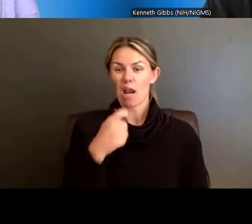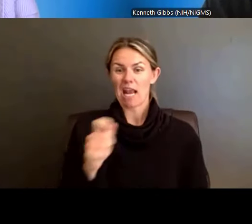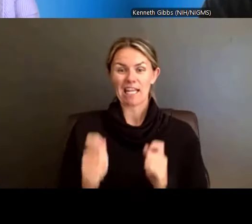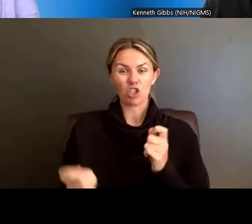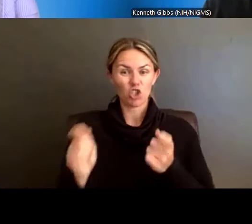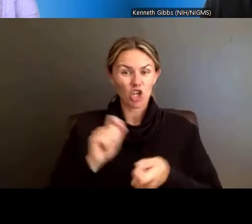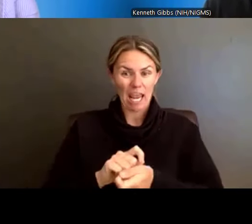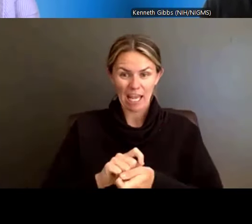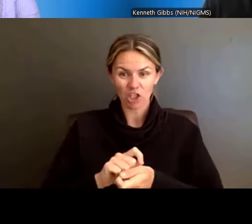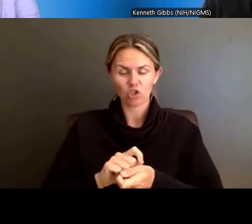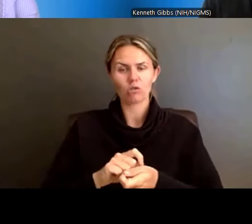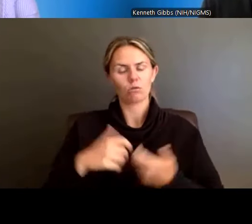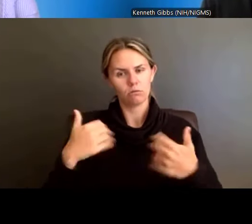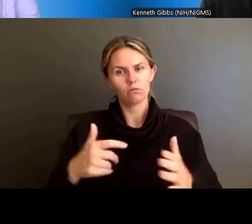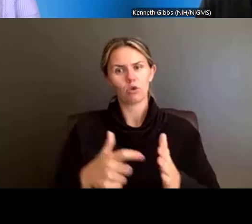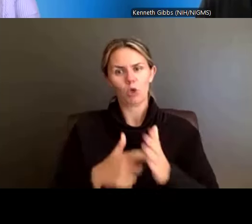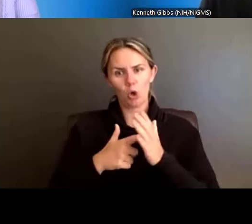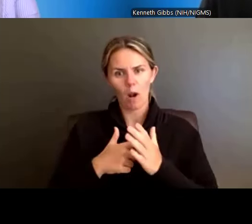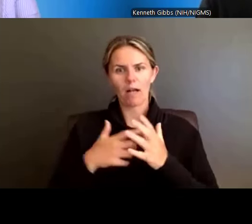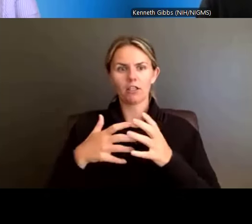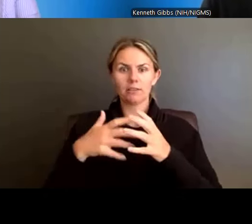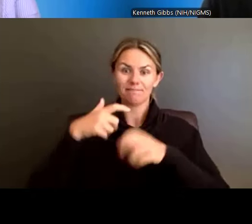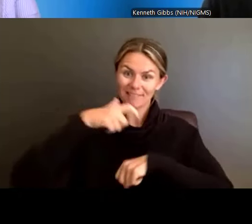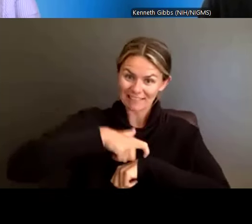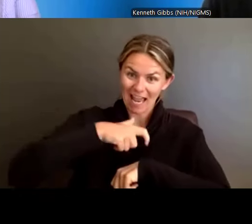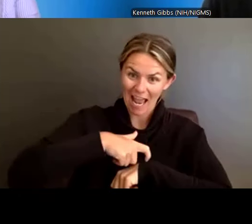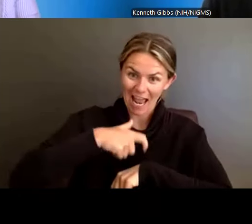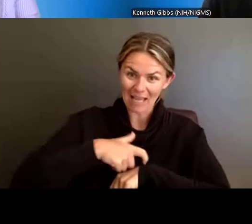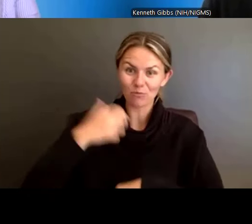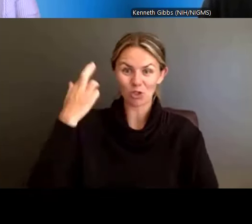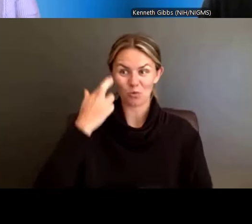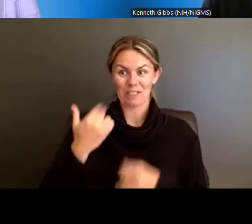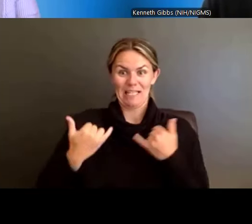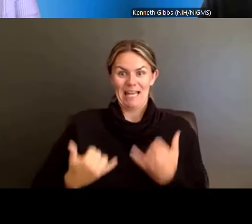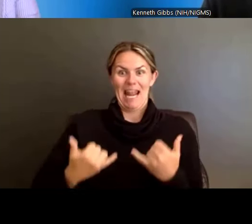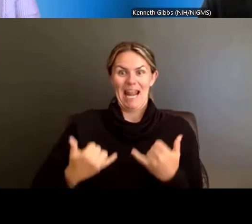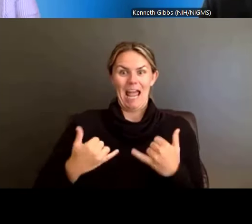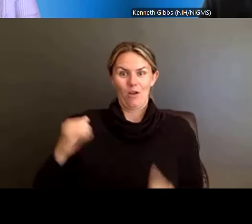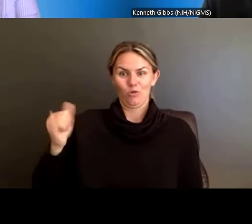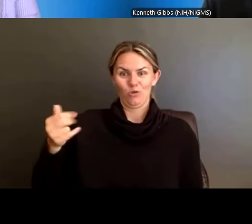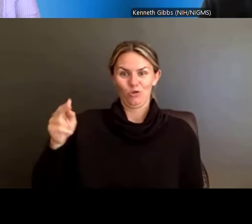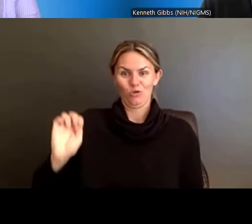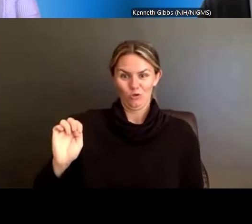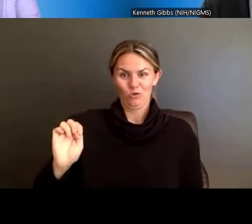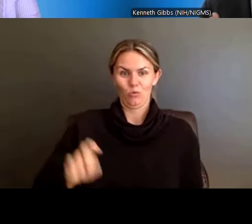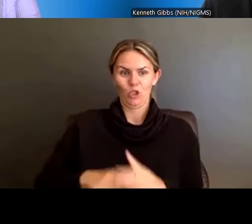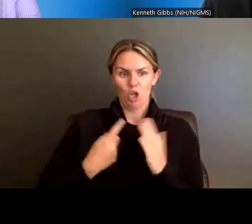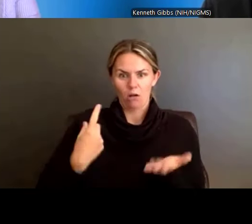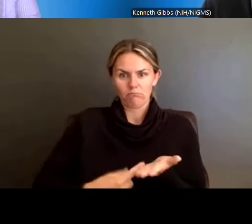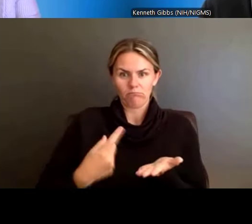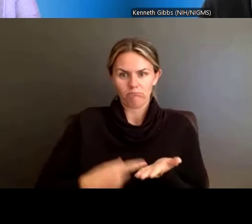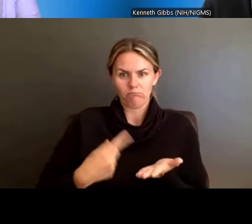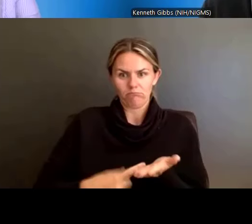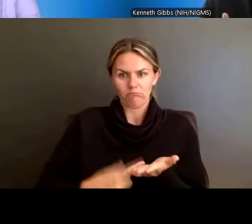it takes a lot of time, which is why we're talking about this in June, with the change during January, and it takes a lot of people.